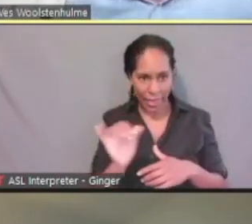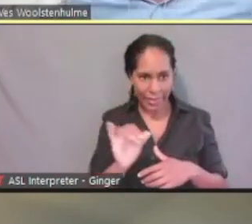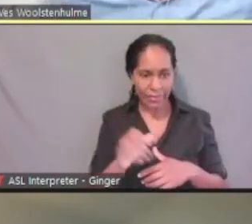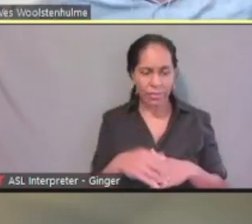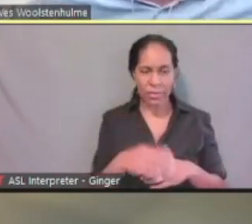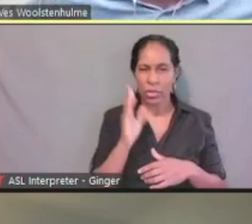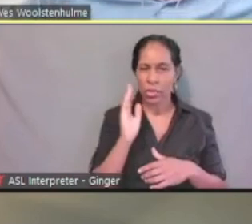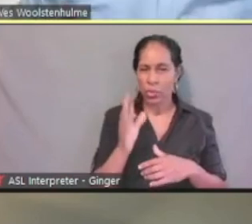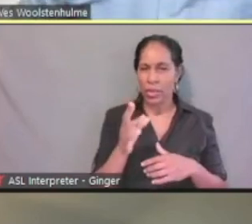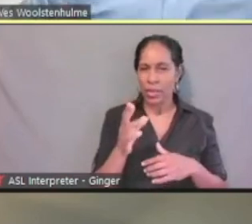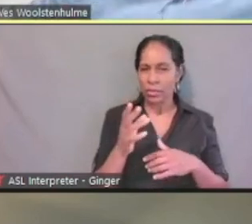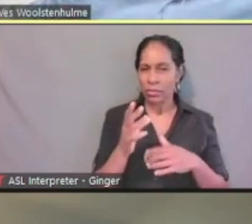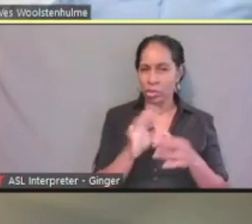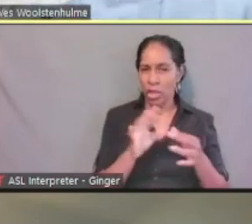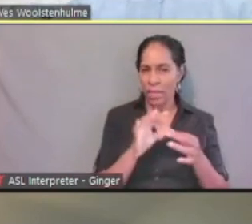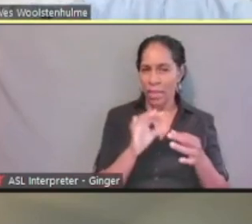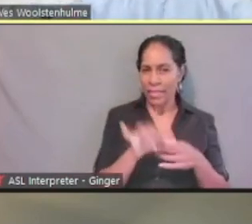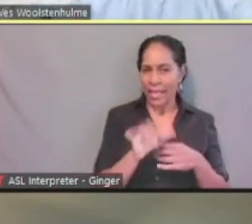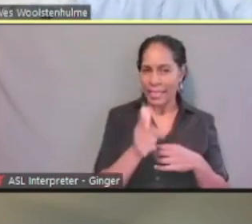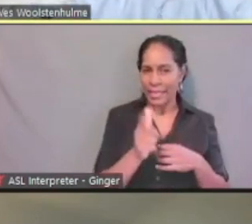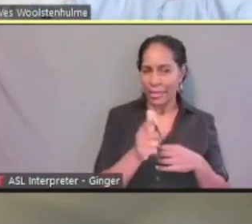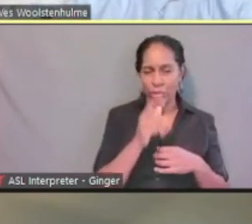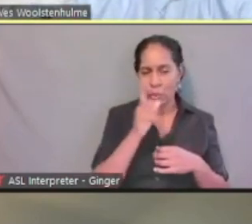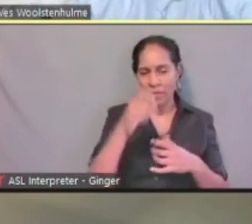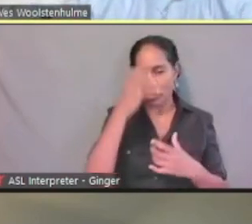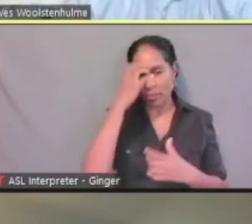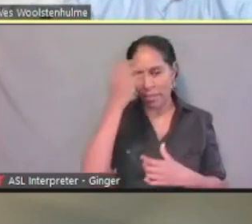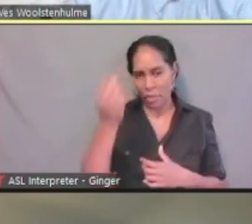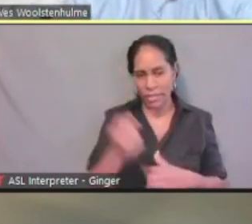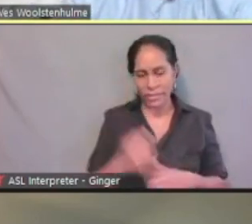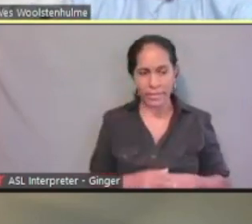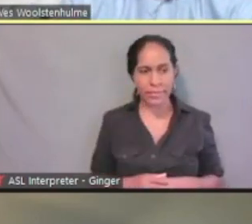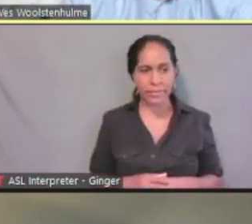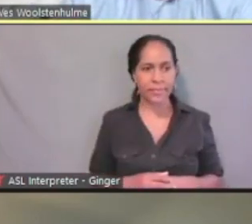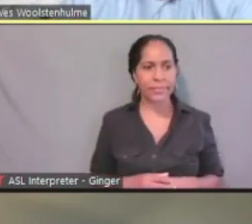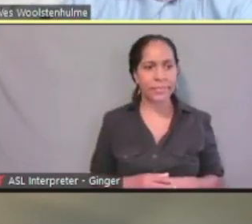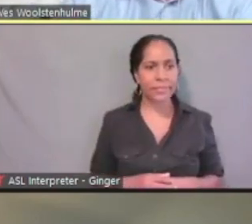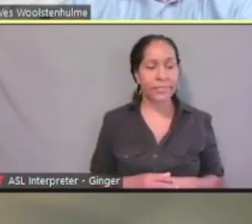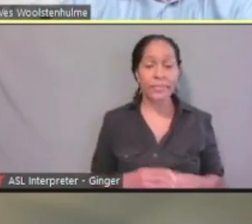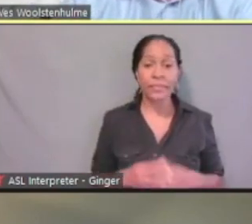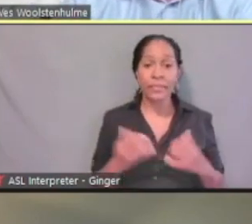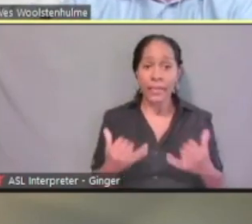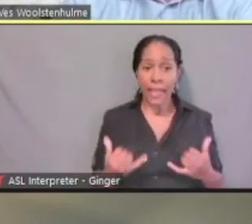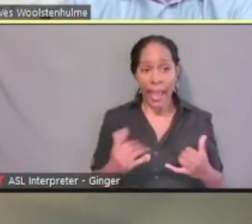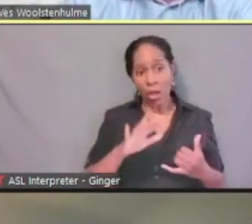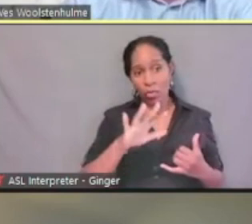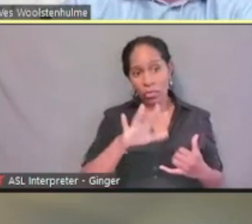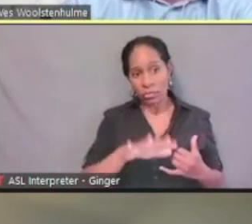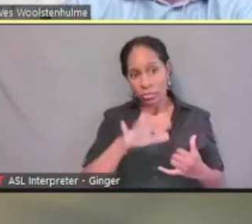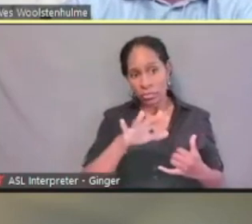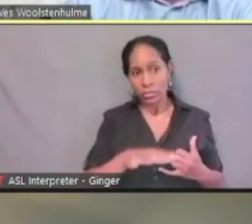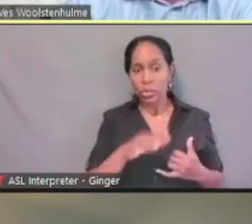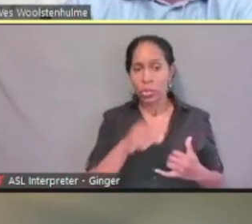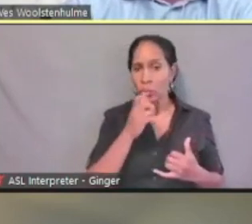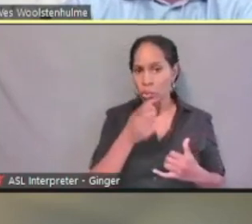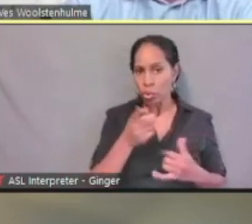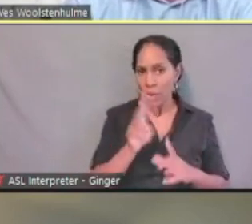so we don't have to memorize them here. And then we get into the realm of am I applying for myself